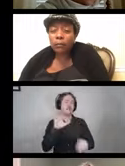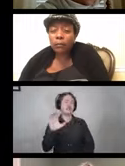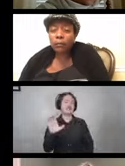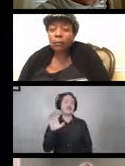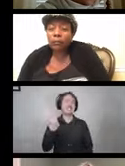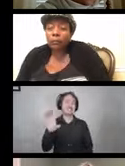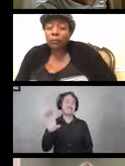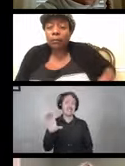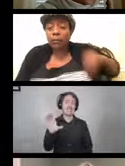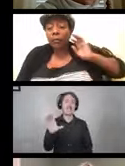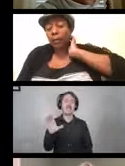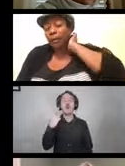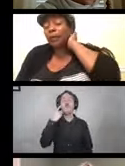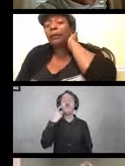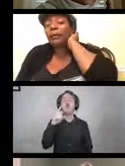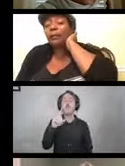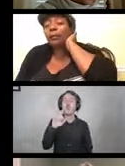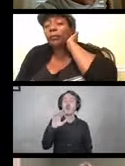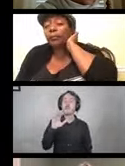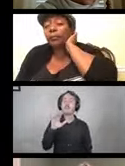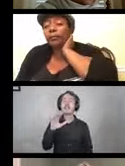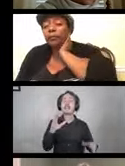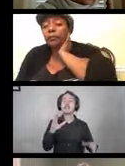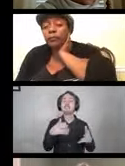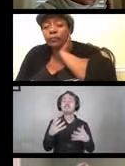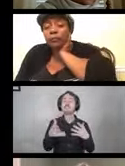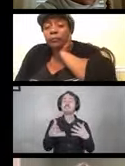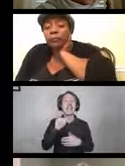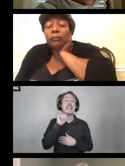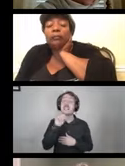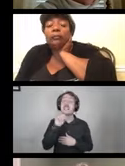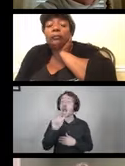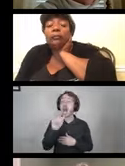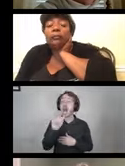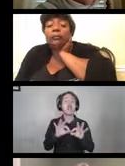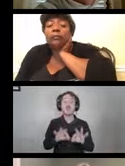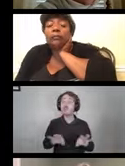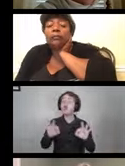when it comes to guidelines for noncritical disinfection.